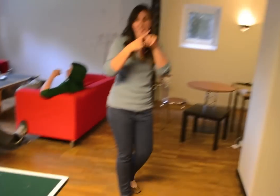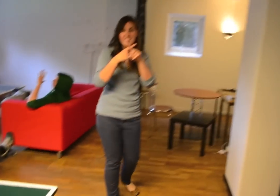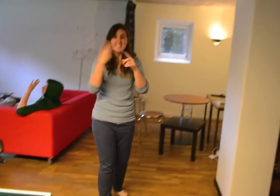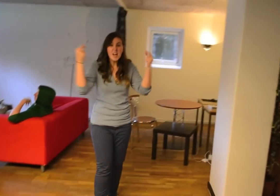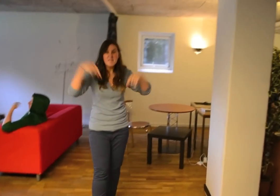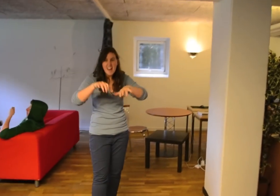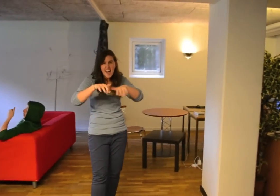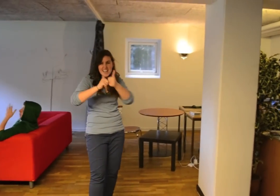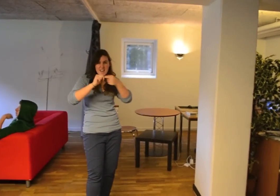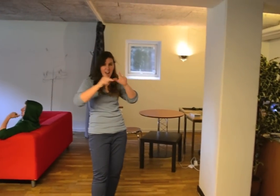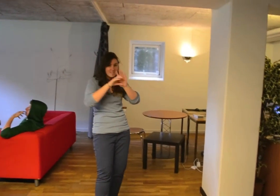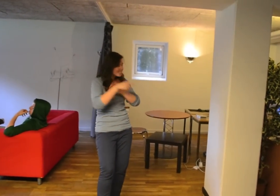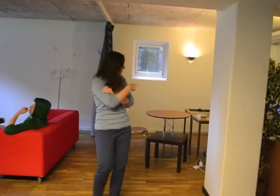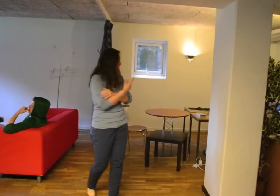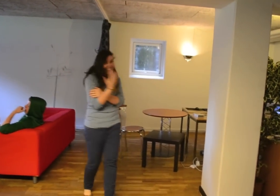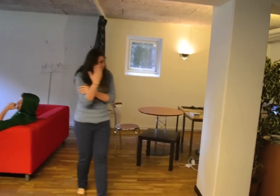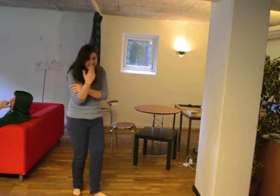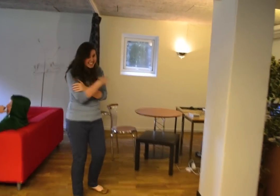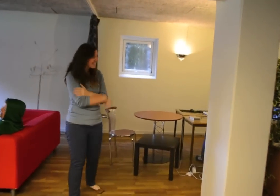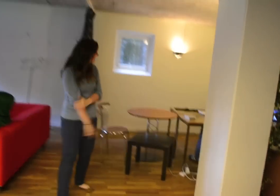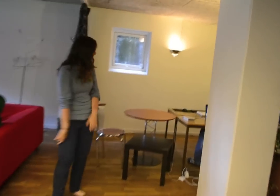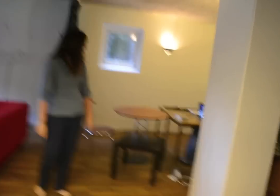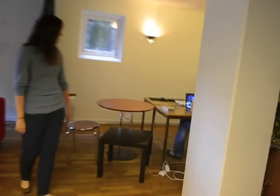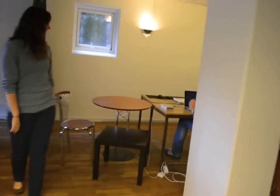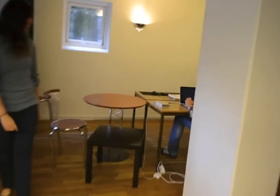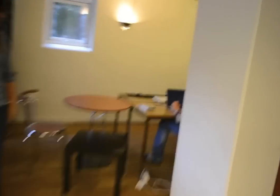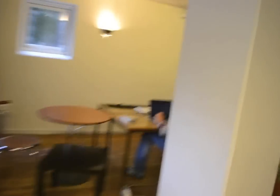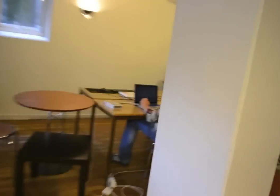And some of the youths come down here to play some computer games!